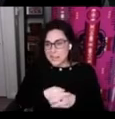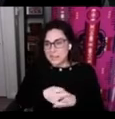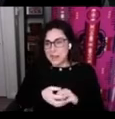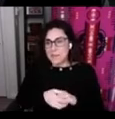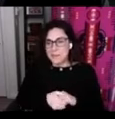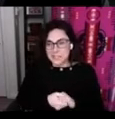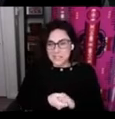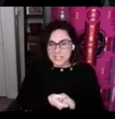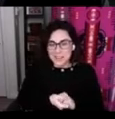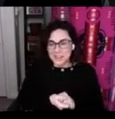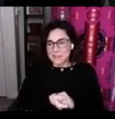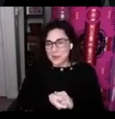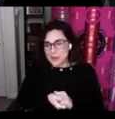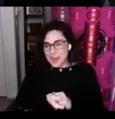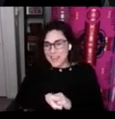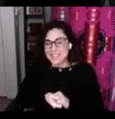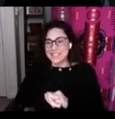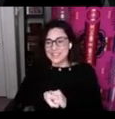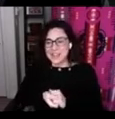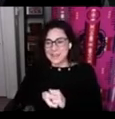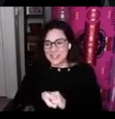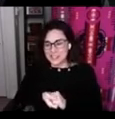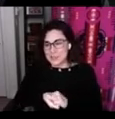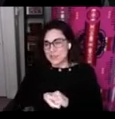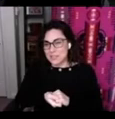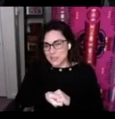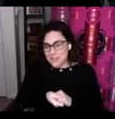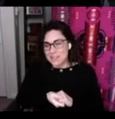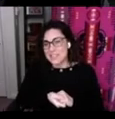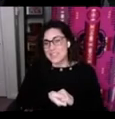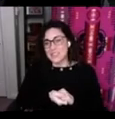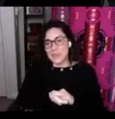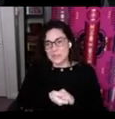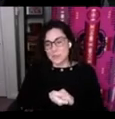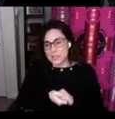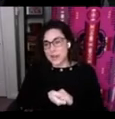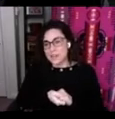I'm a facilitator of your grant and so I'm here to be of service and so that's what we try to